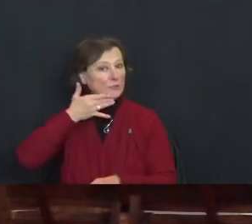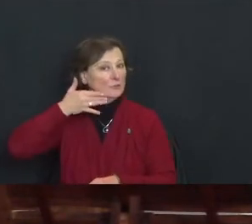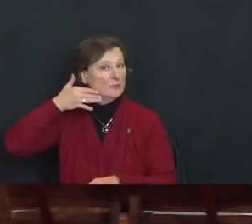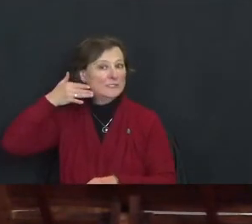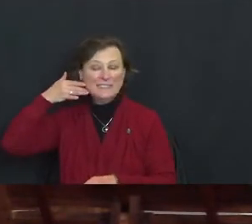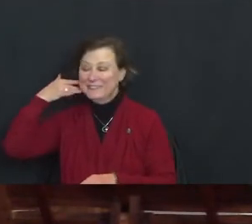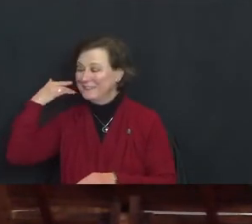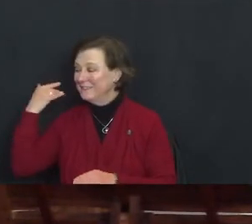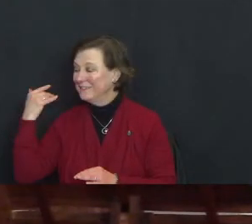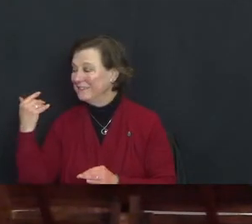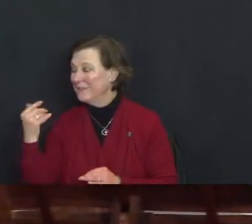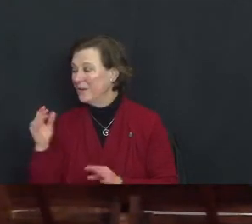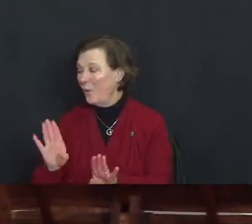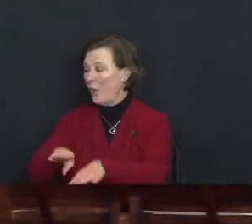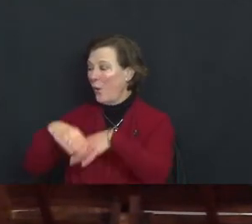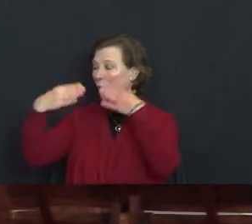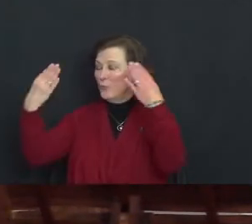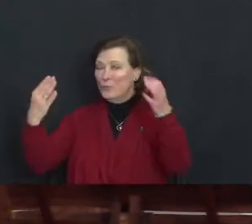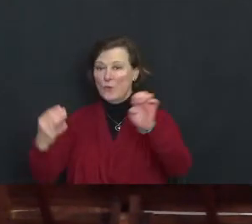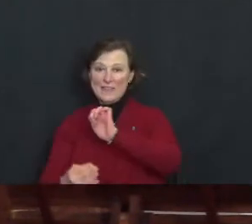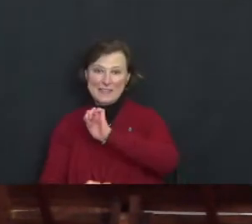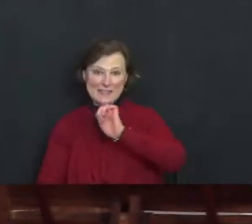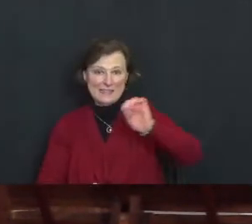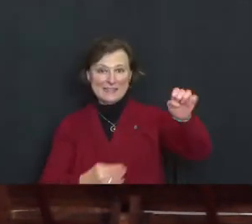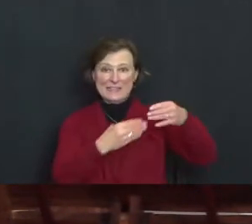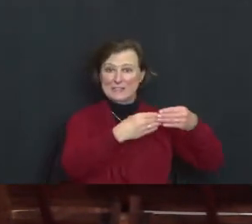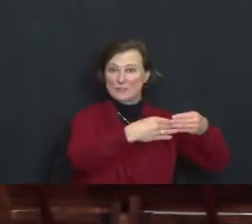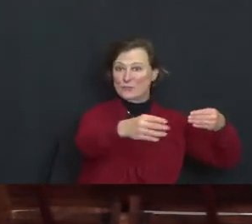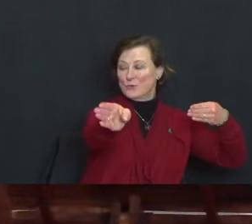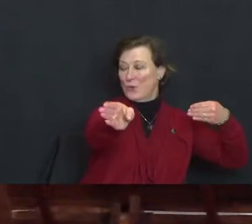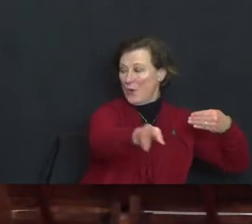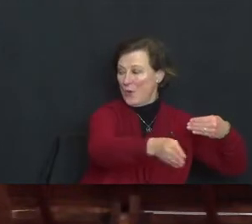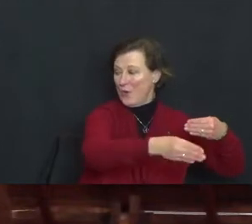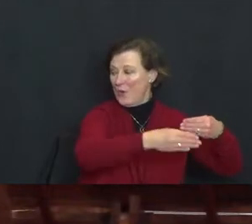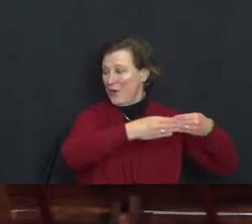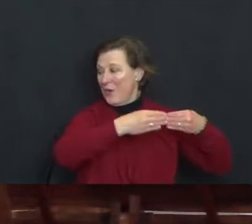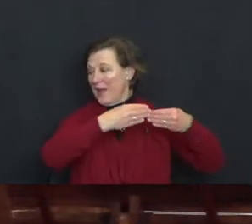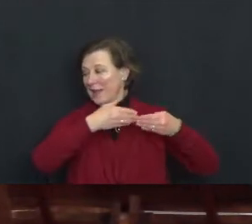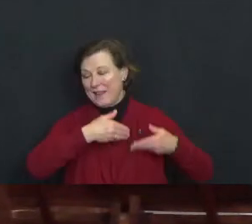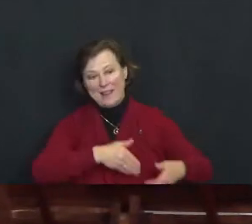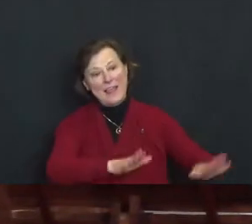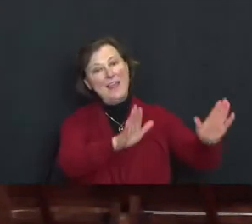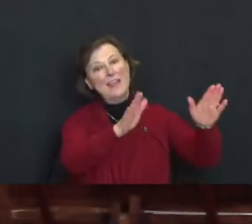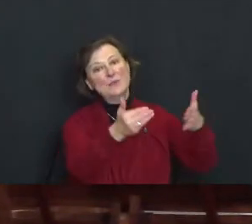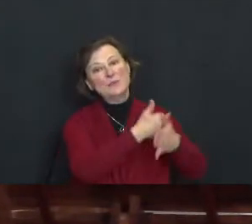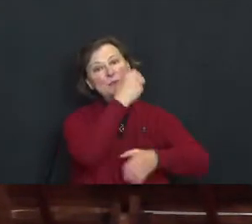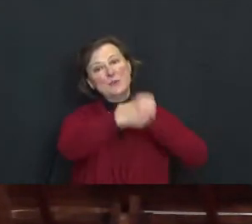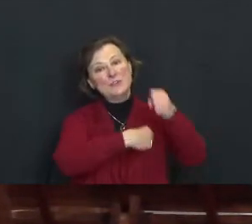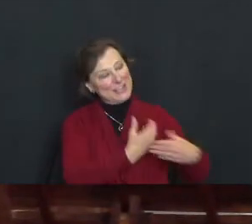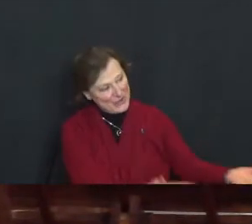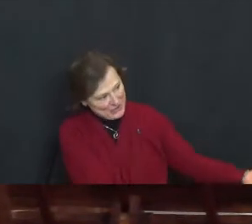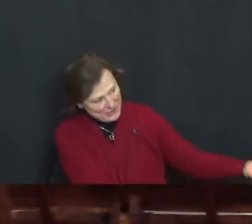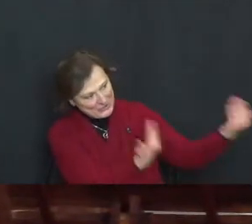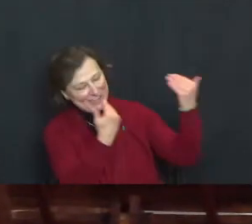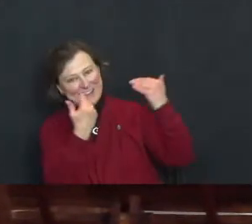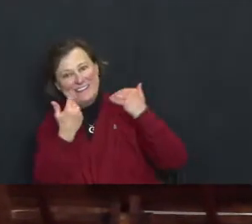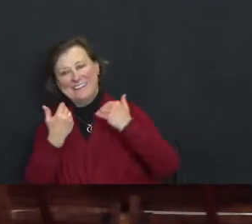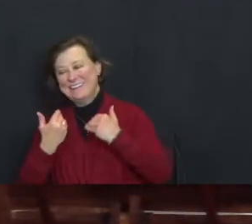Open you the east door, and let the new year in.